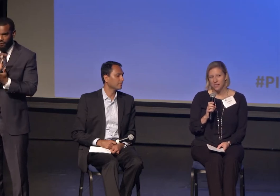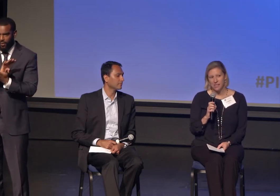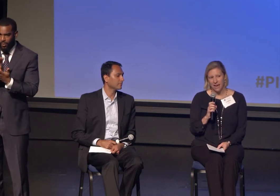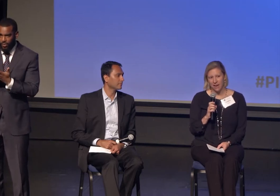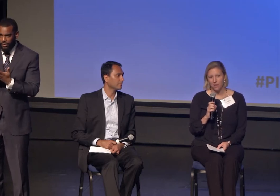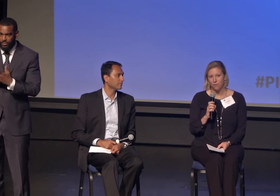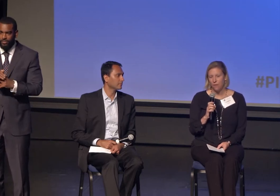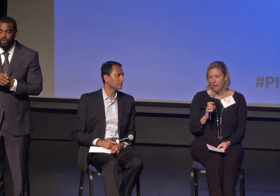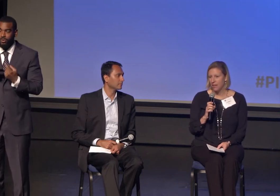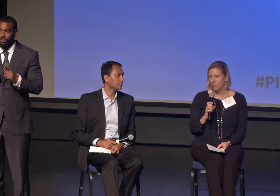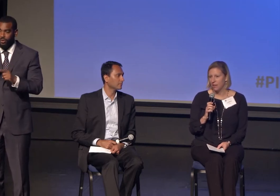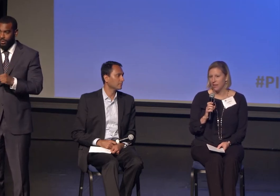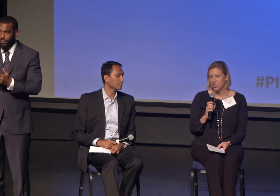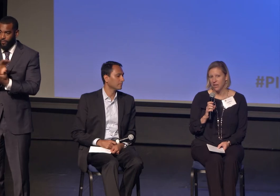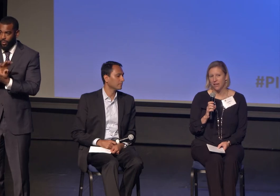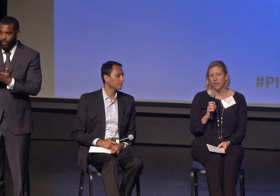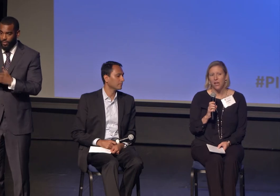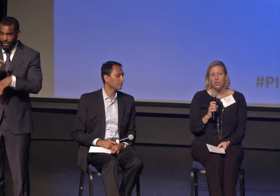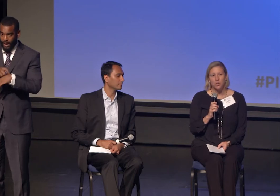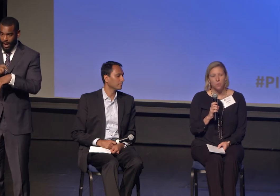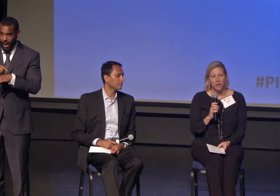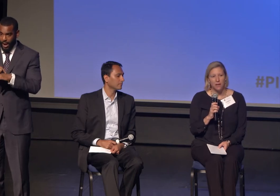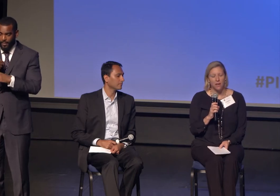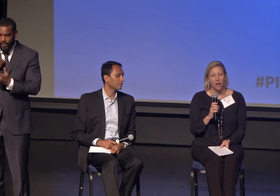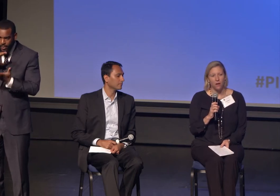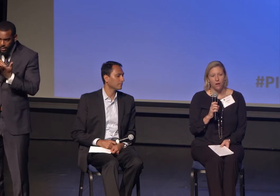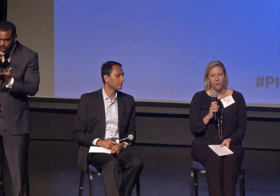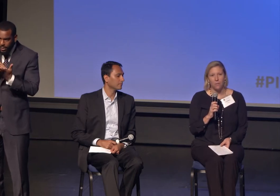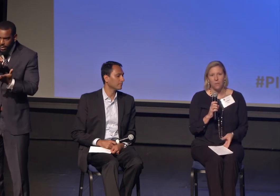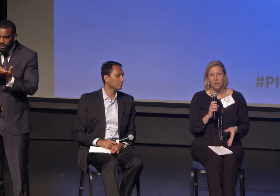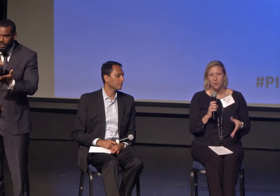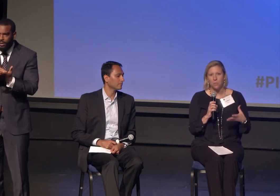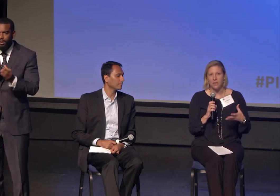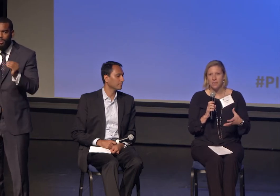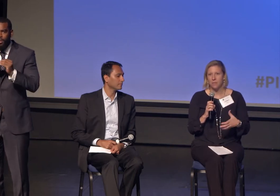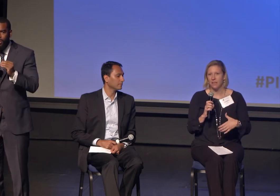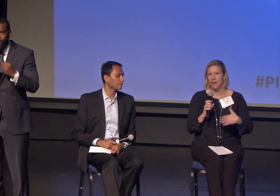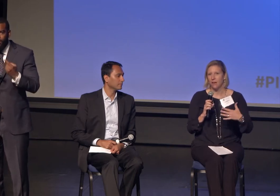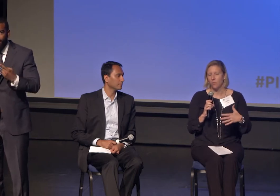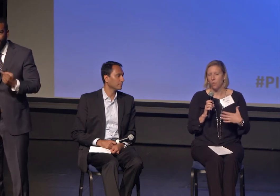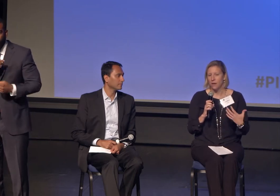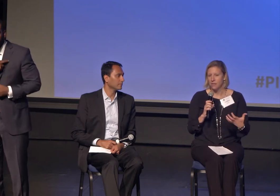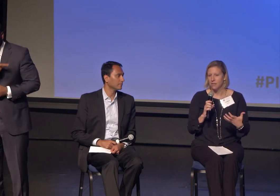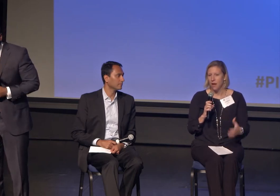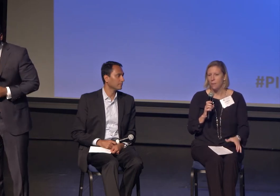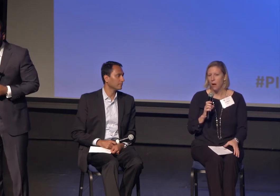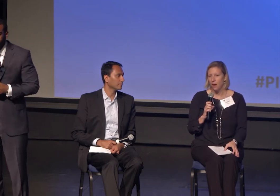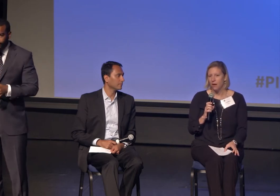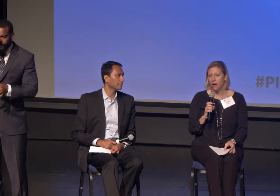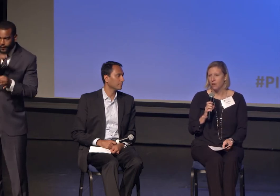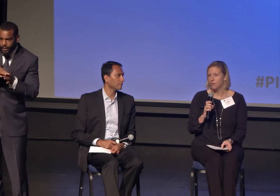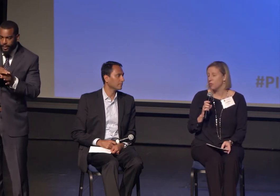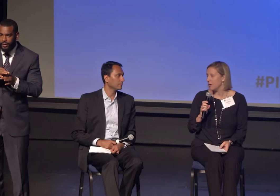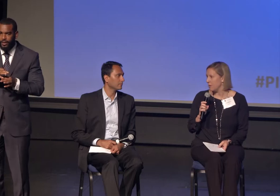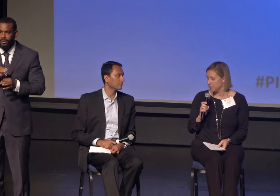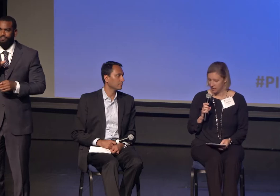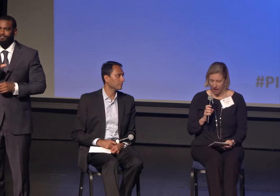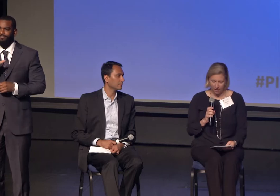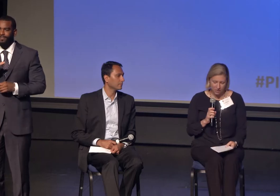and religion to be, to be something that was a part of so many people's lives.